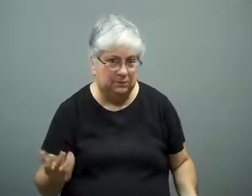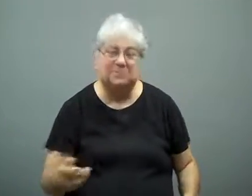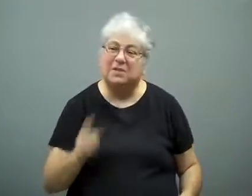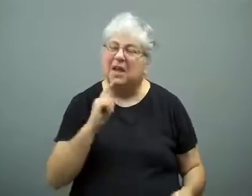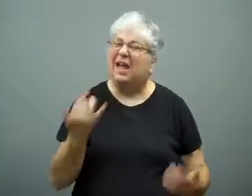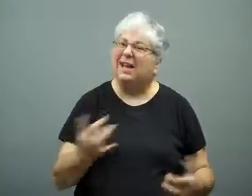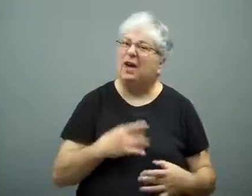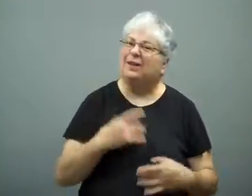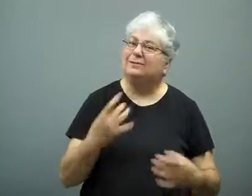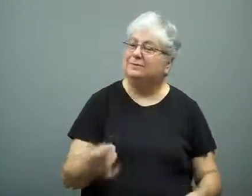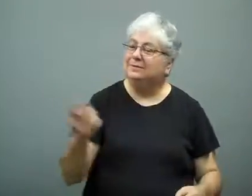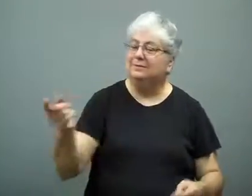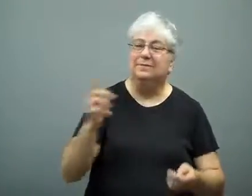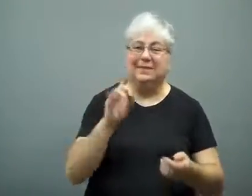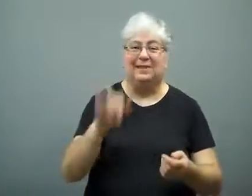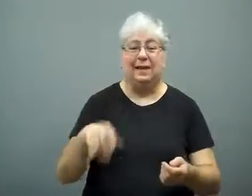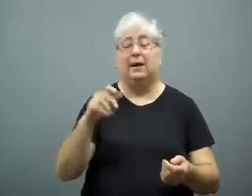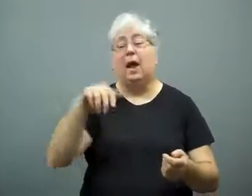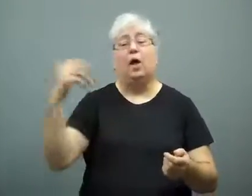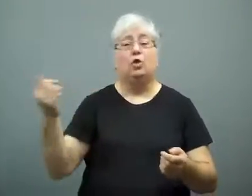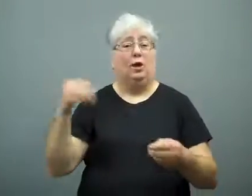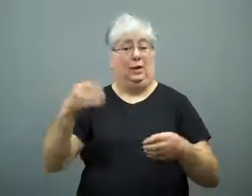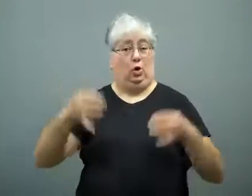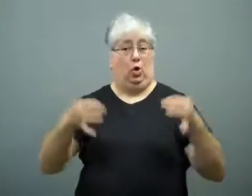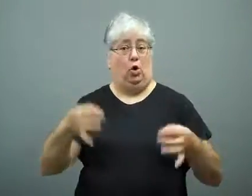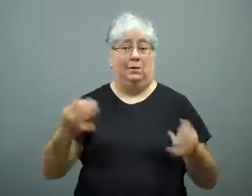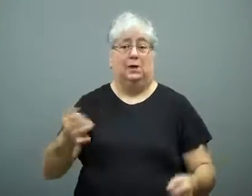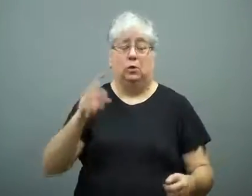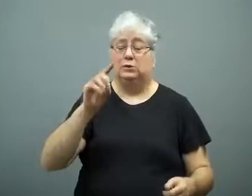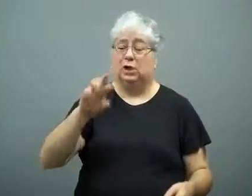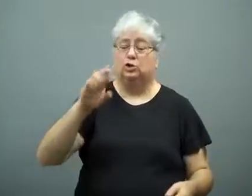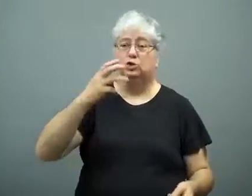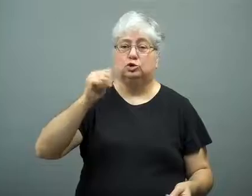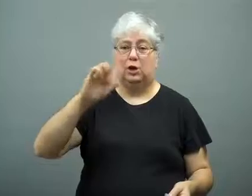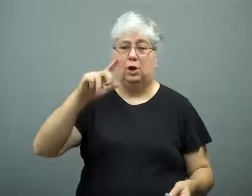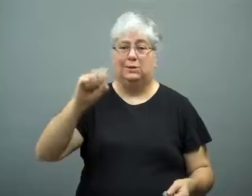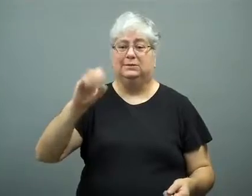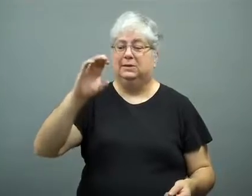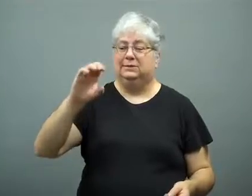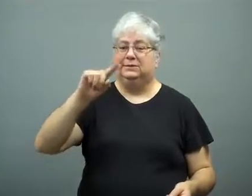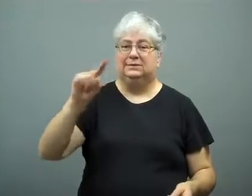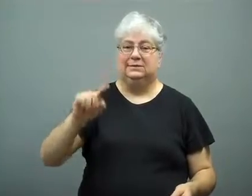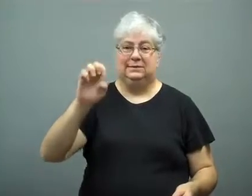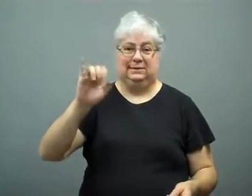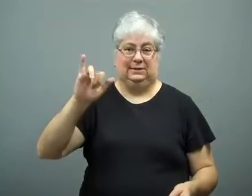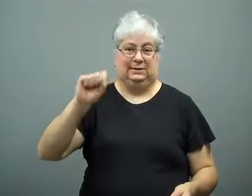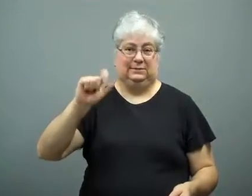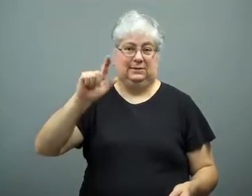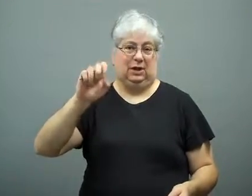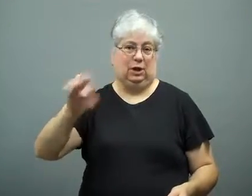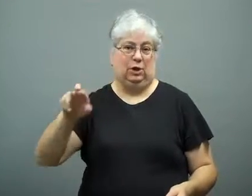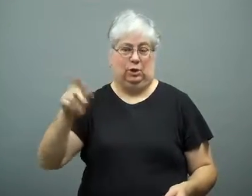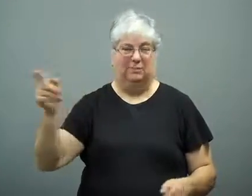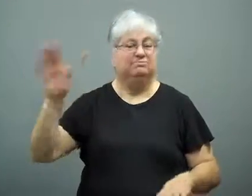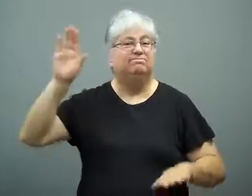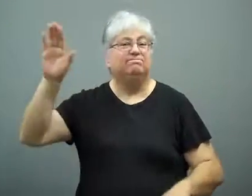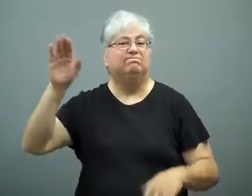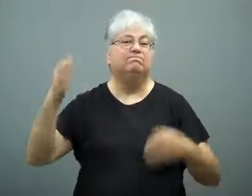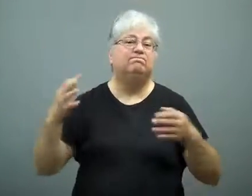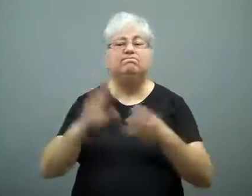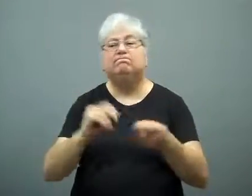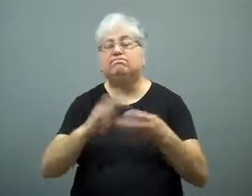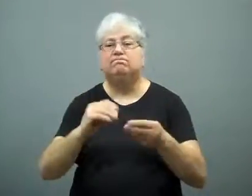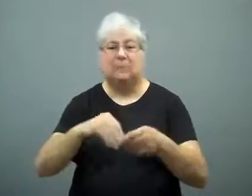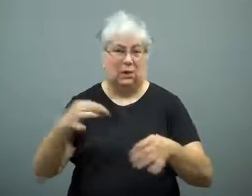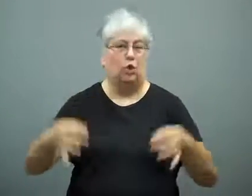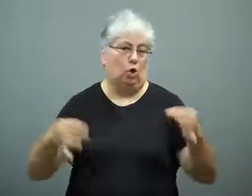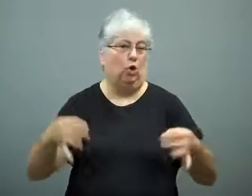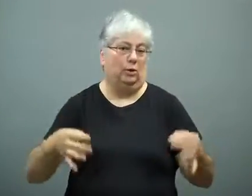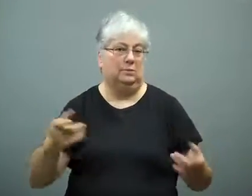What's interesting is that Dr Charles Czeisler testified in court recently.